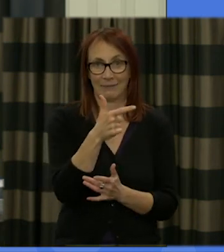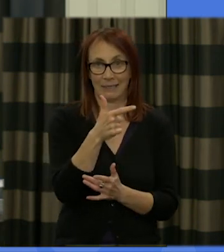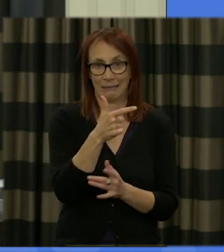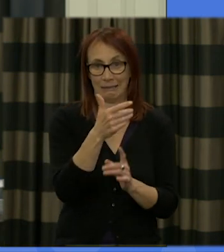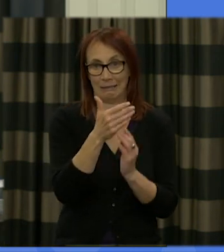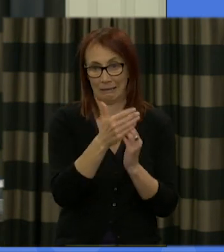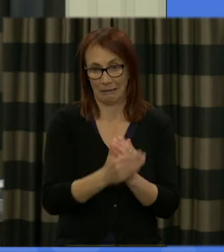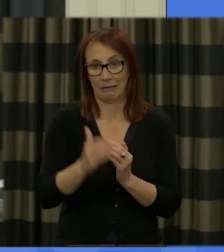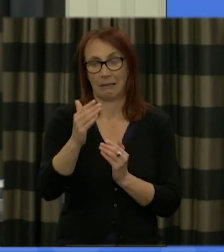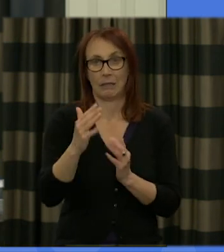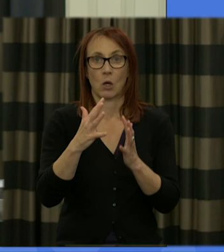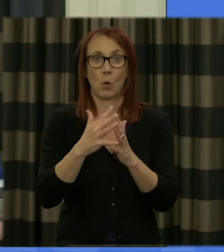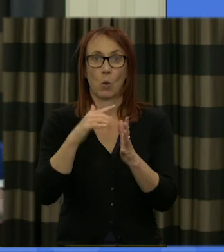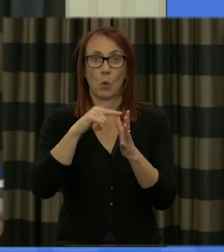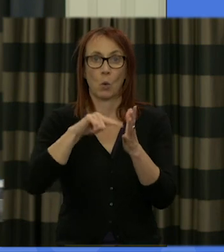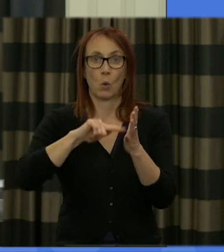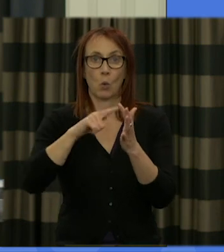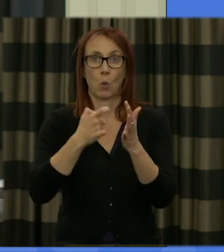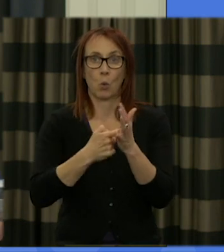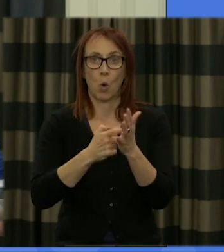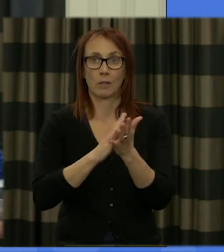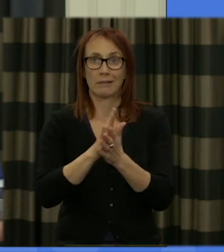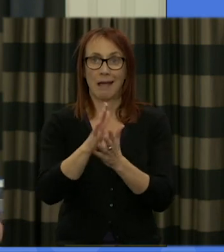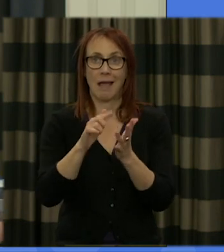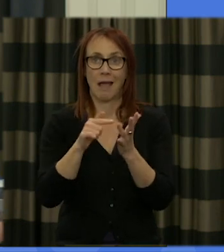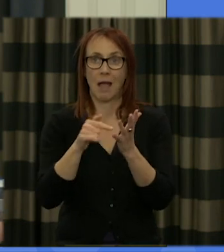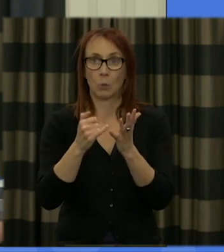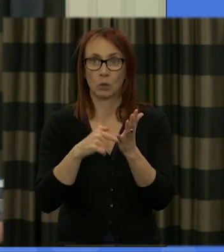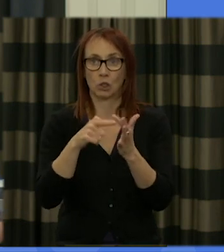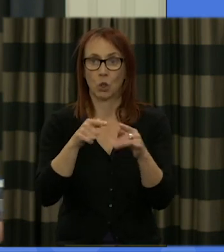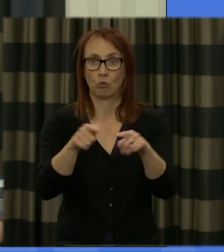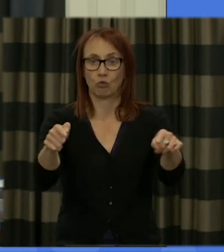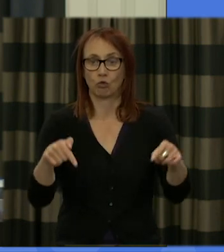be in the Waterhouse just one little request if any of you have not yet